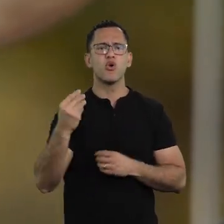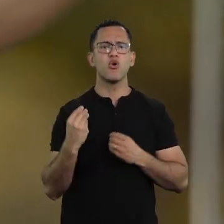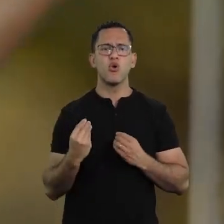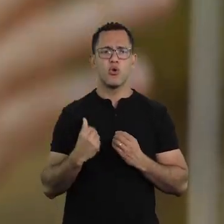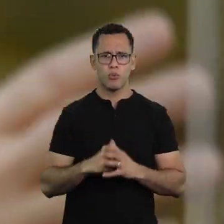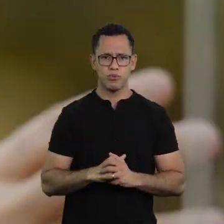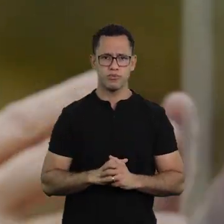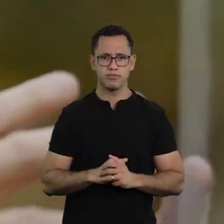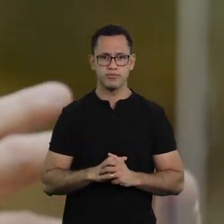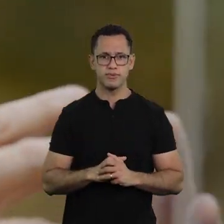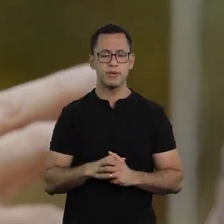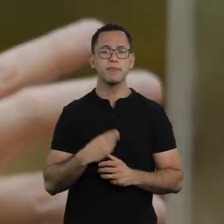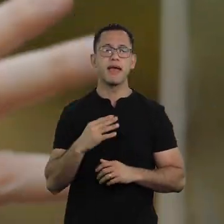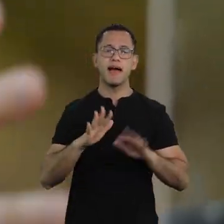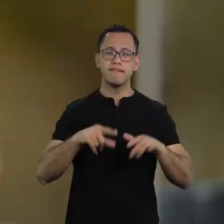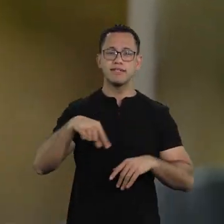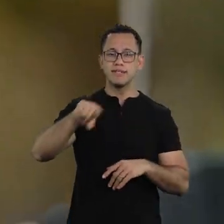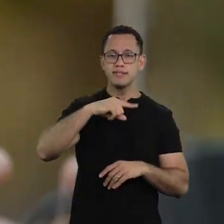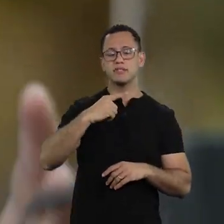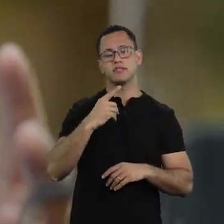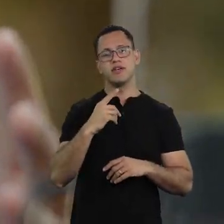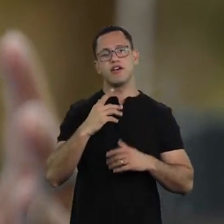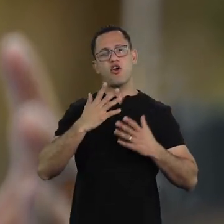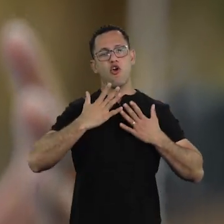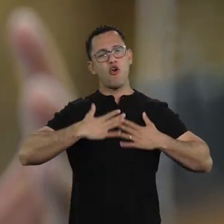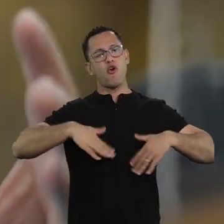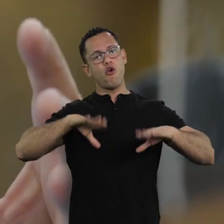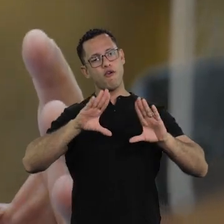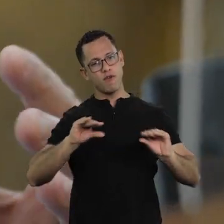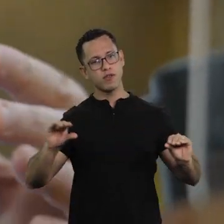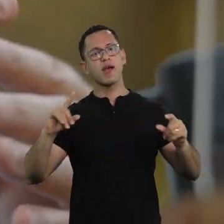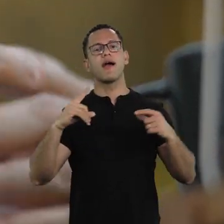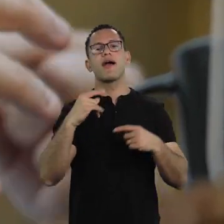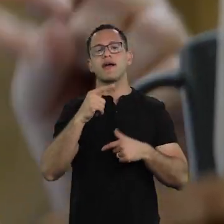somehow have some comfort, are able to work,